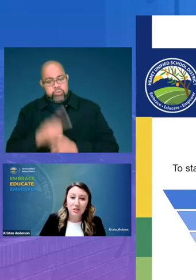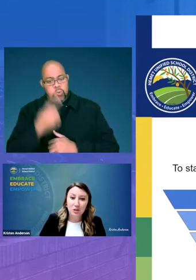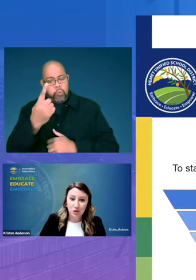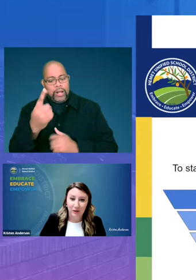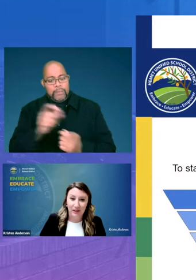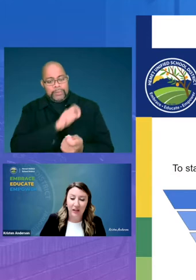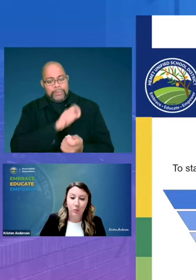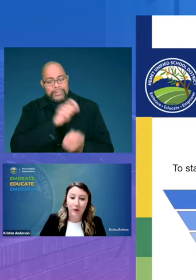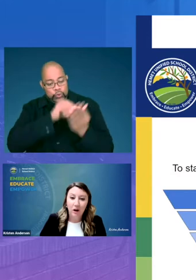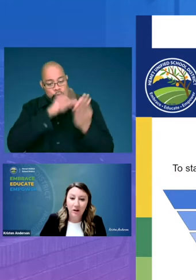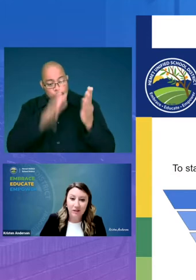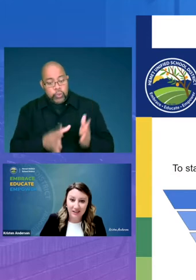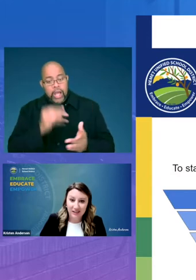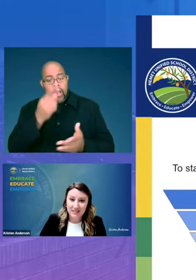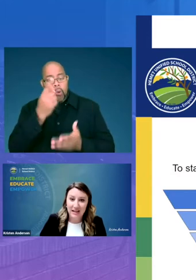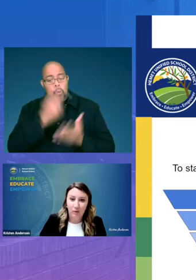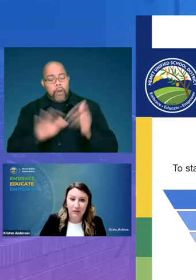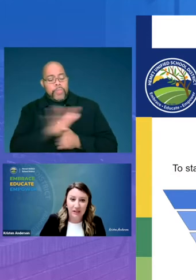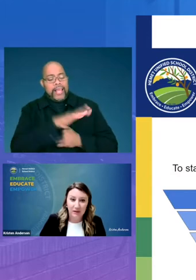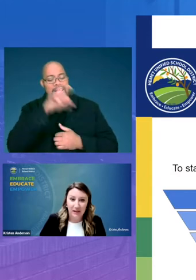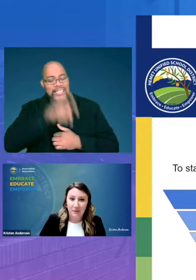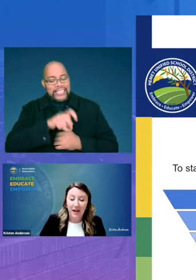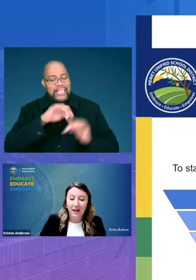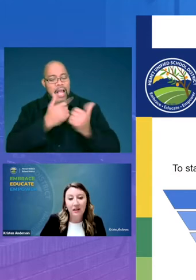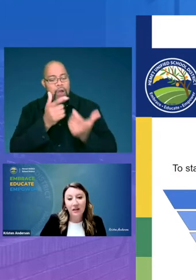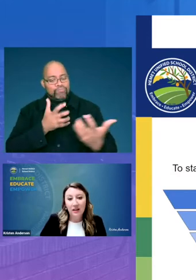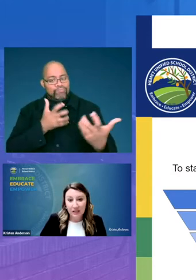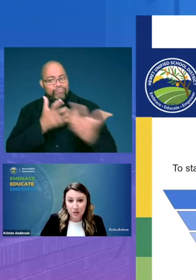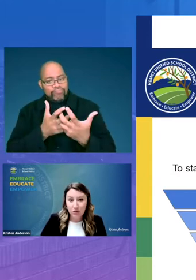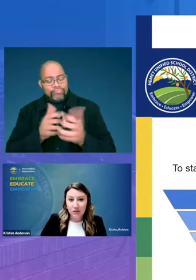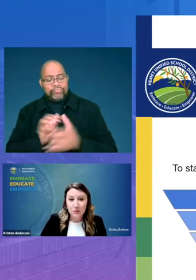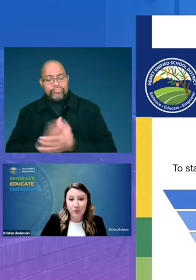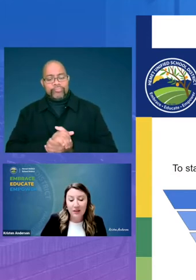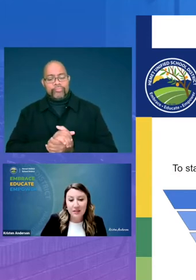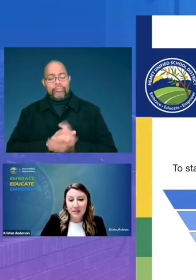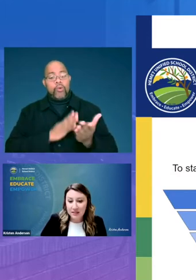student and what are their needs and how are they being met it's through this process that